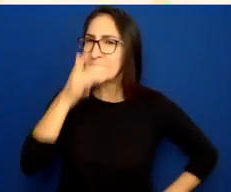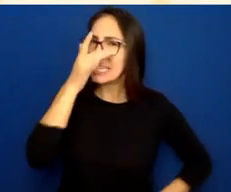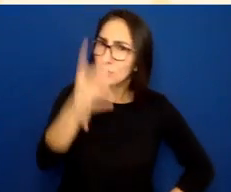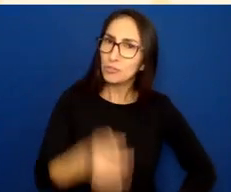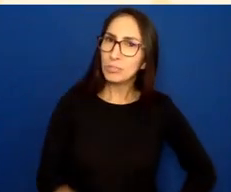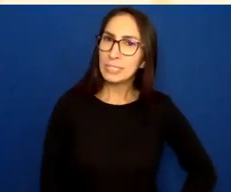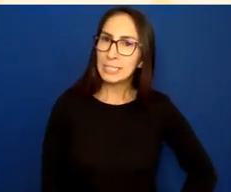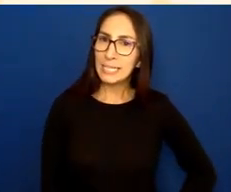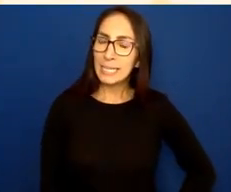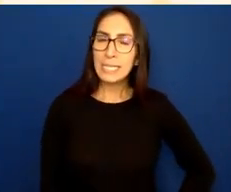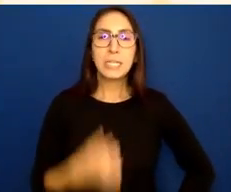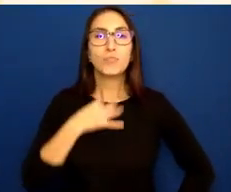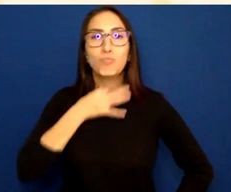And I’m curious, I wonder why that is.